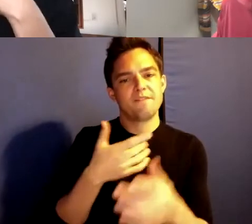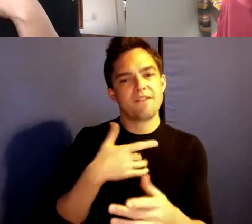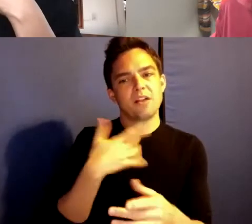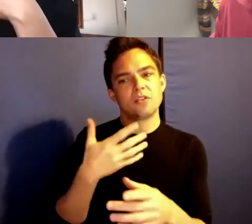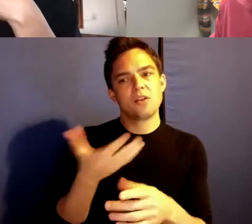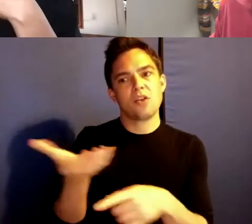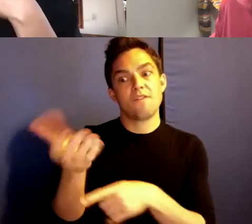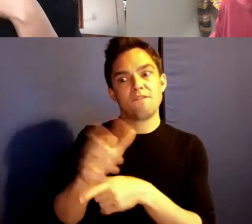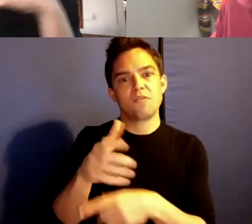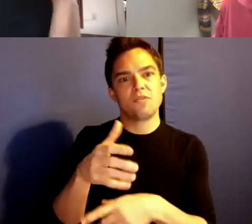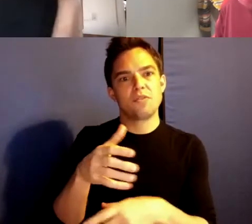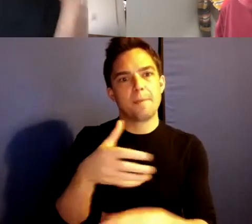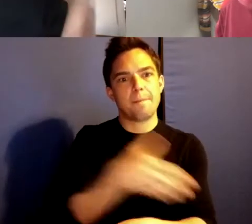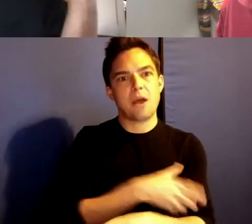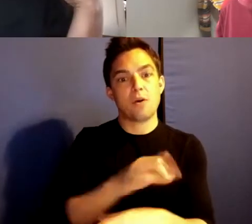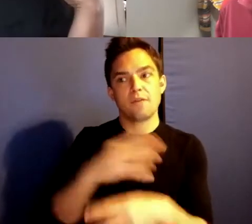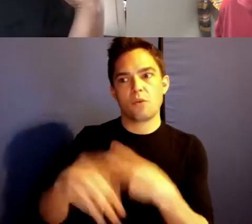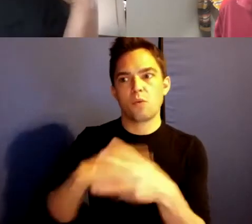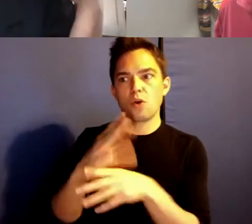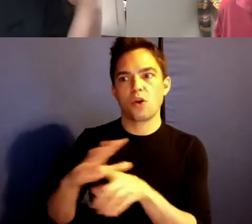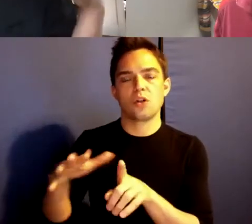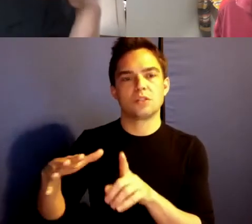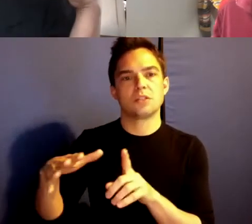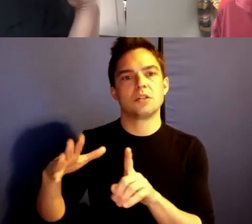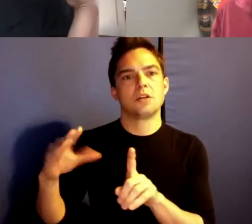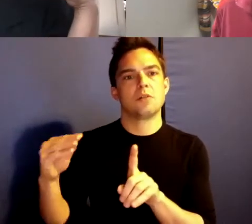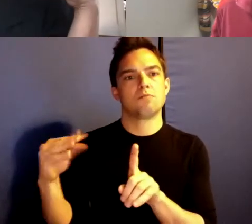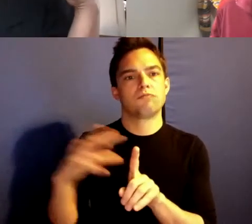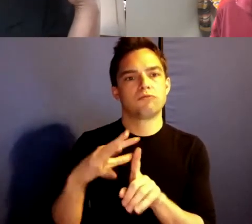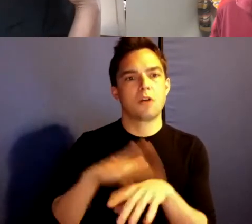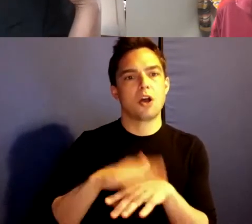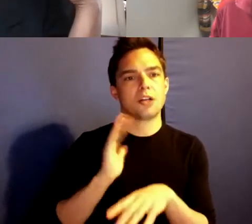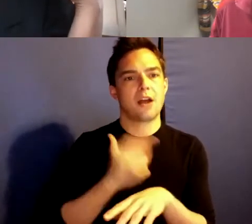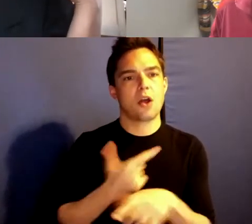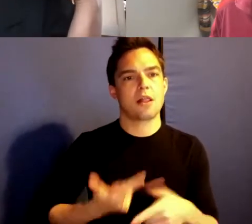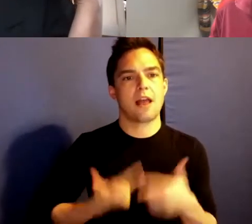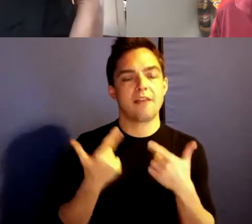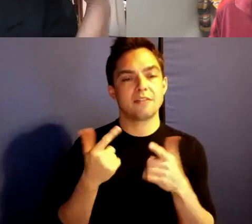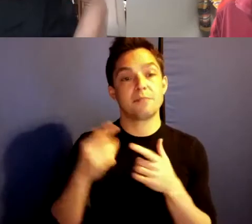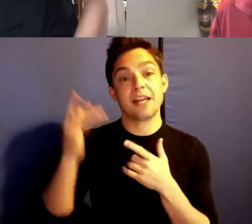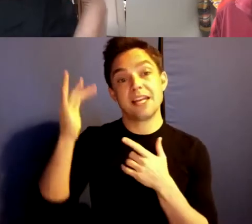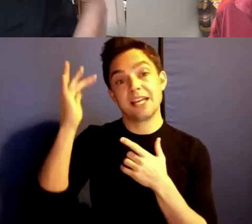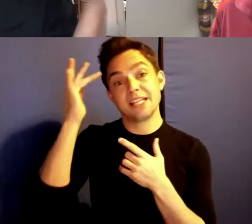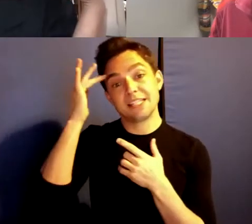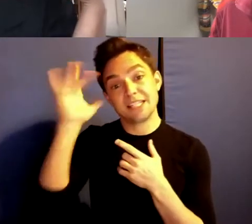our lives, so we start to learn it intellectually, like when we are in college.